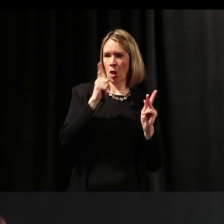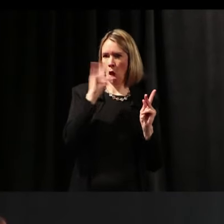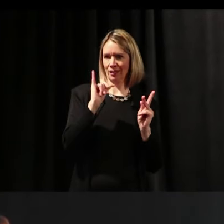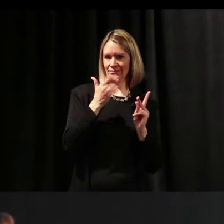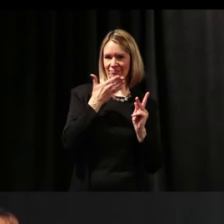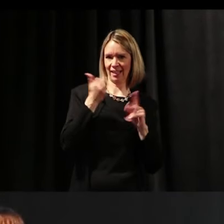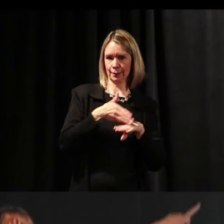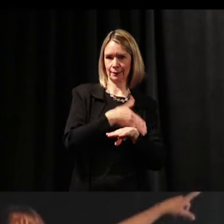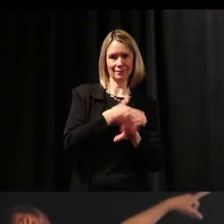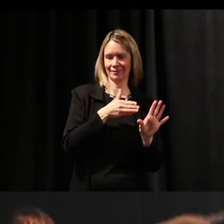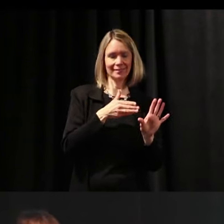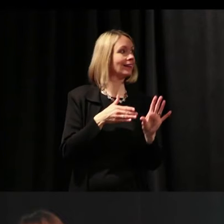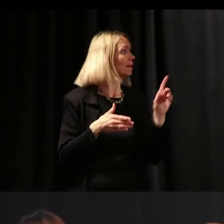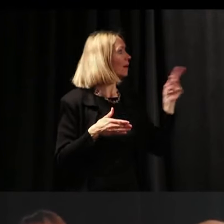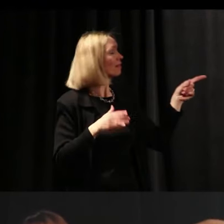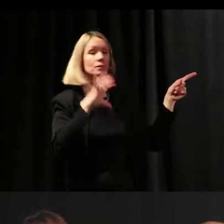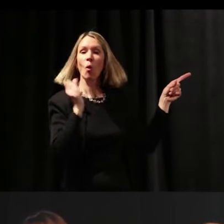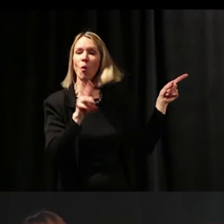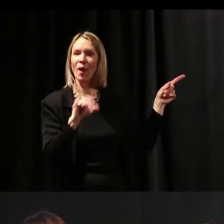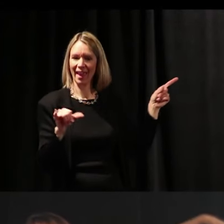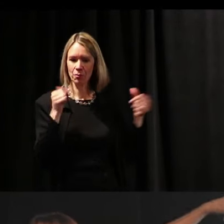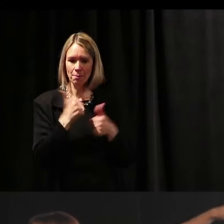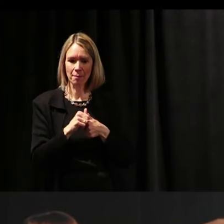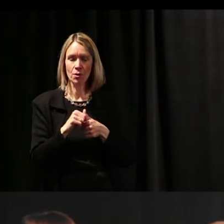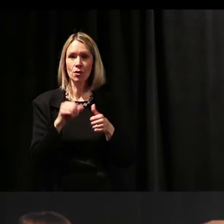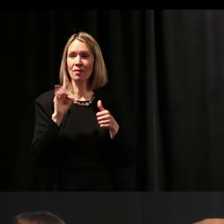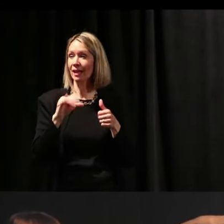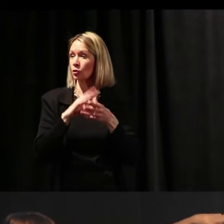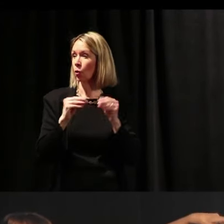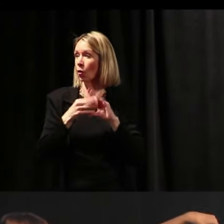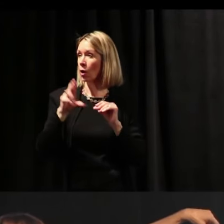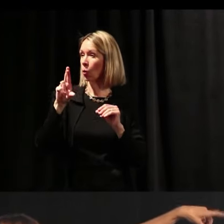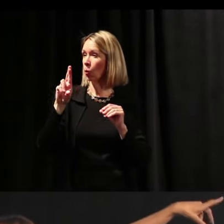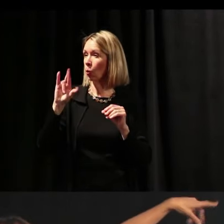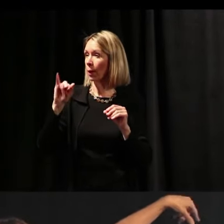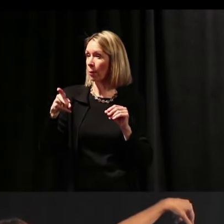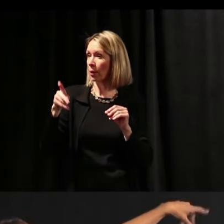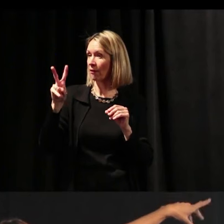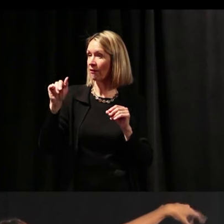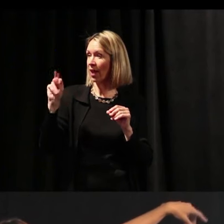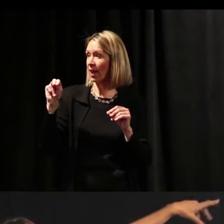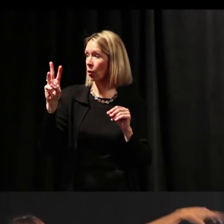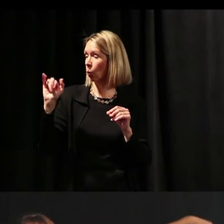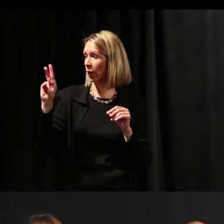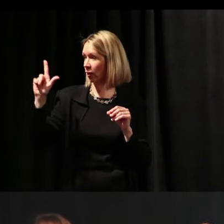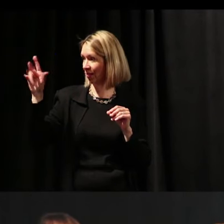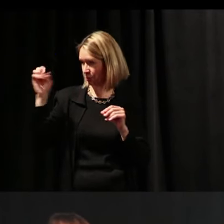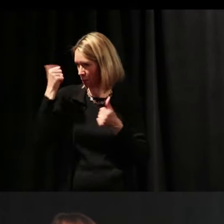This is the old way. You remember the story Rip Van Winkle? Rip Van Winkle.